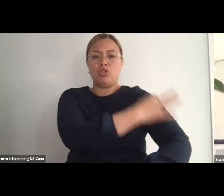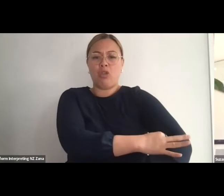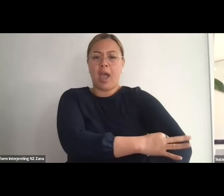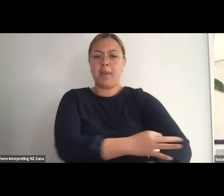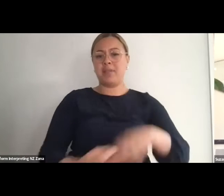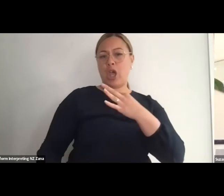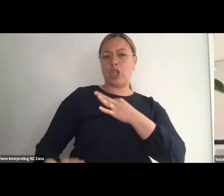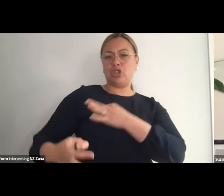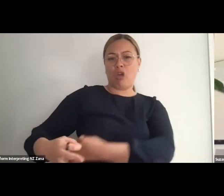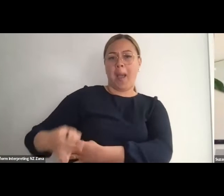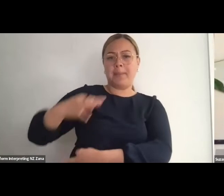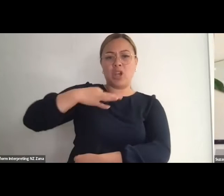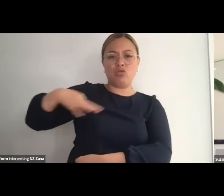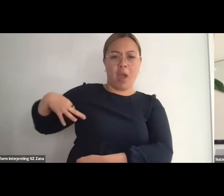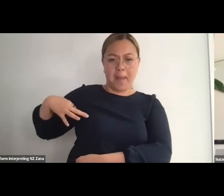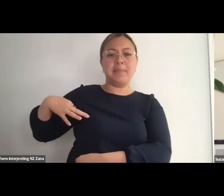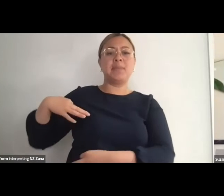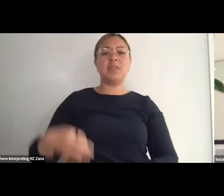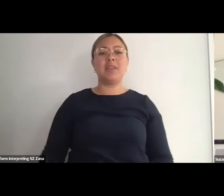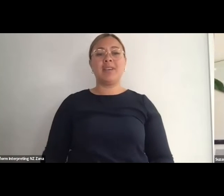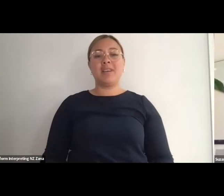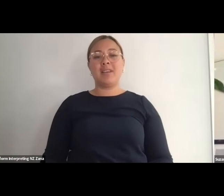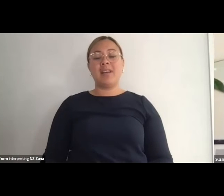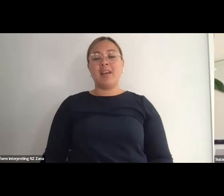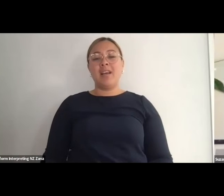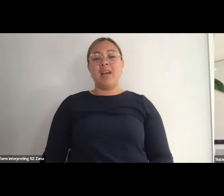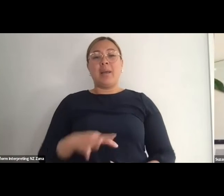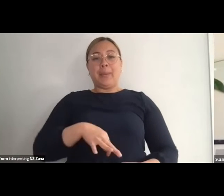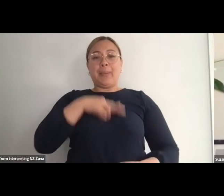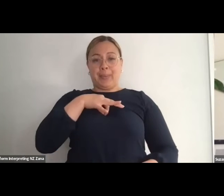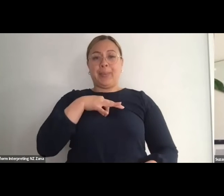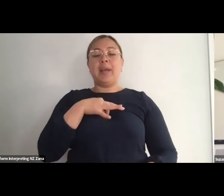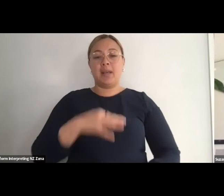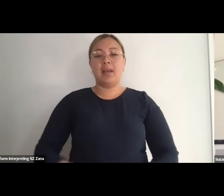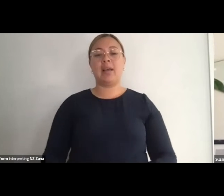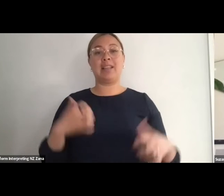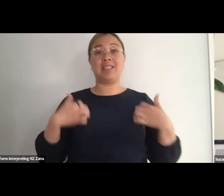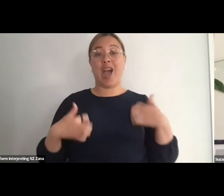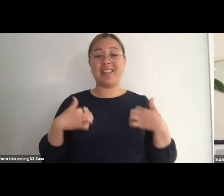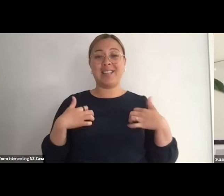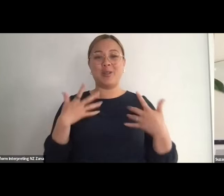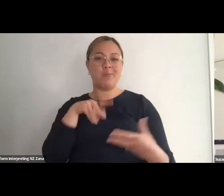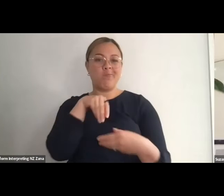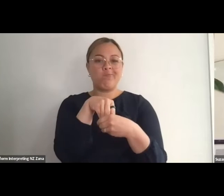I'm very excited to be here today. I've been working with Touch Compass for many years,